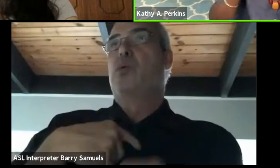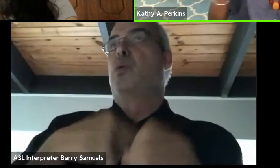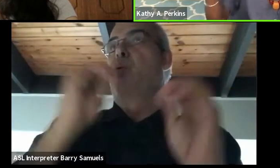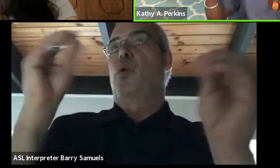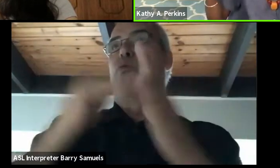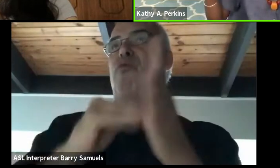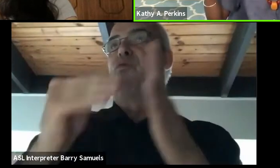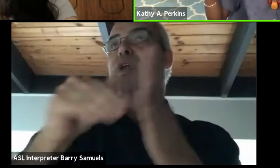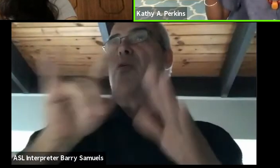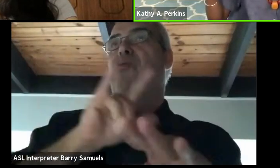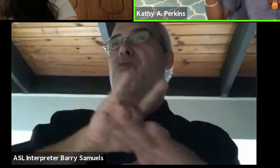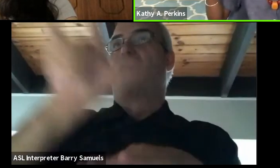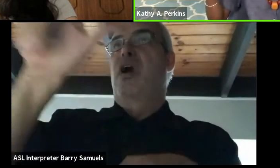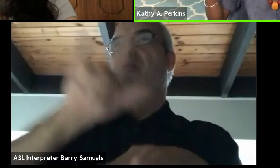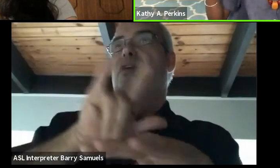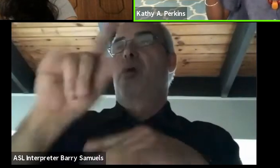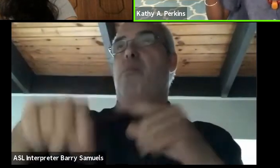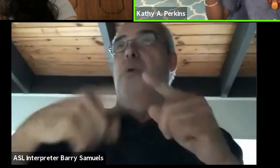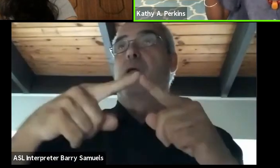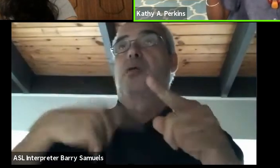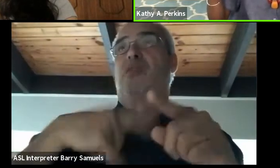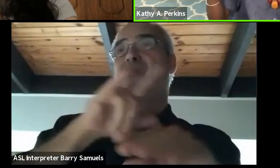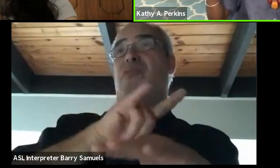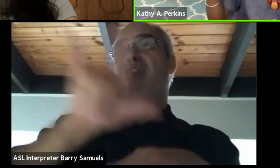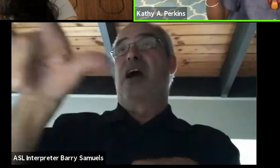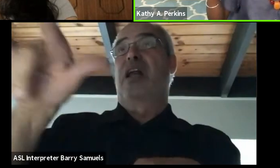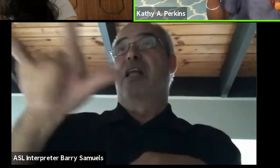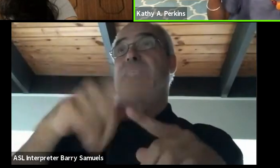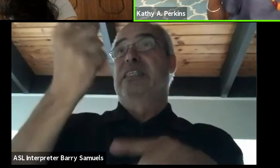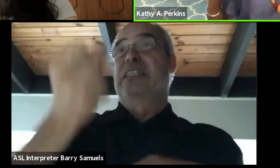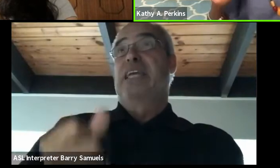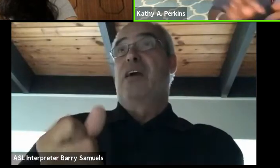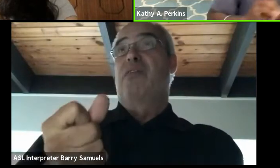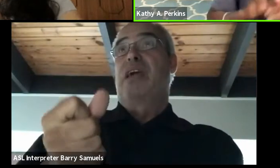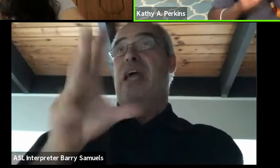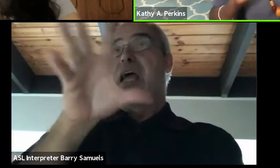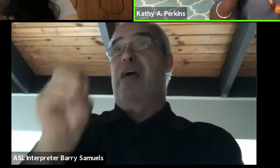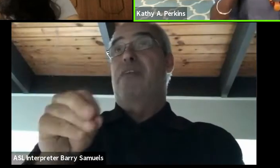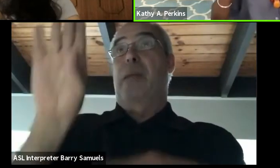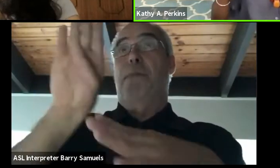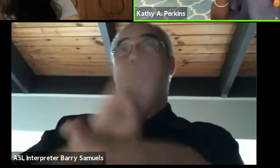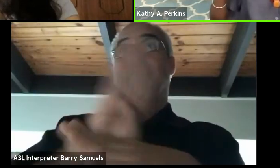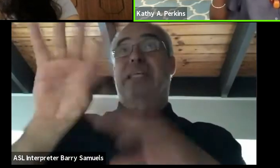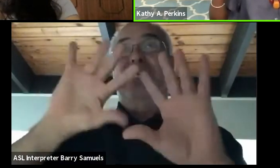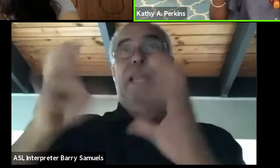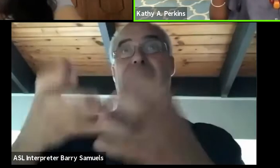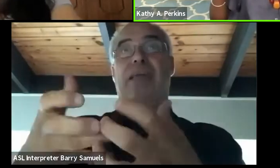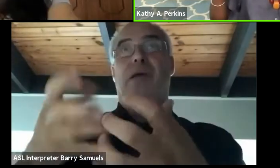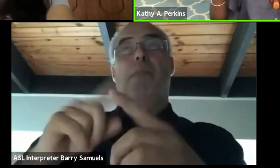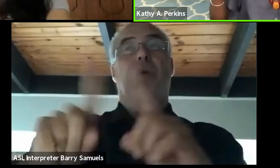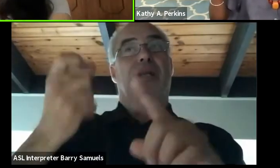I could fly to South Africa business class. But yes, but I had to book my ticket-